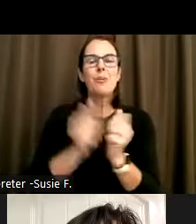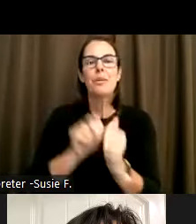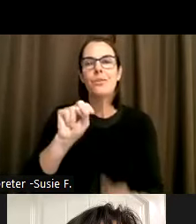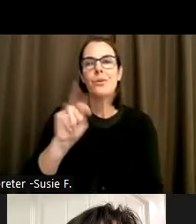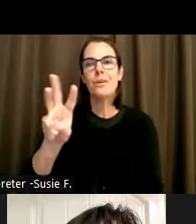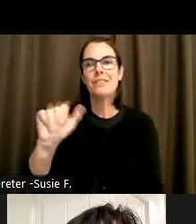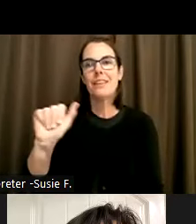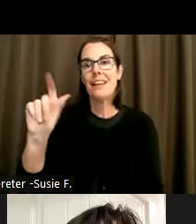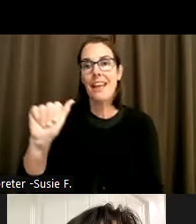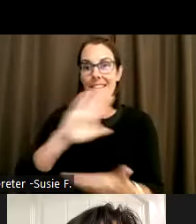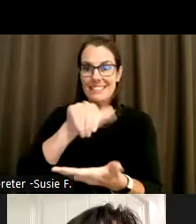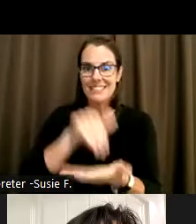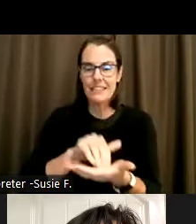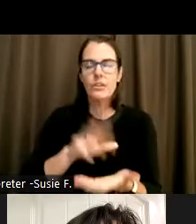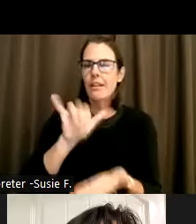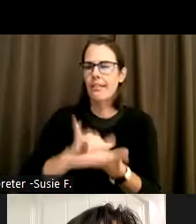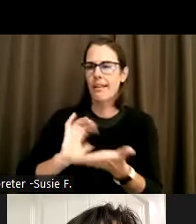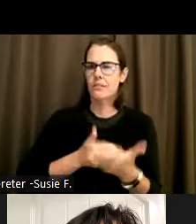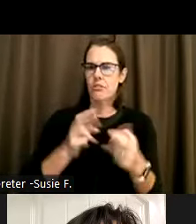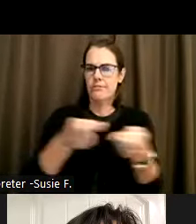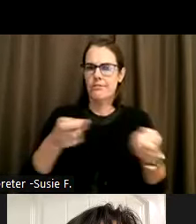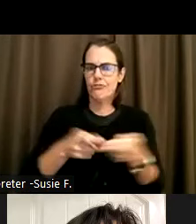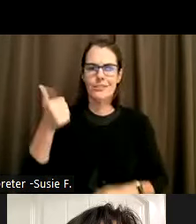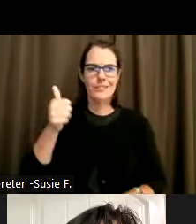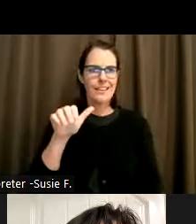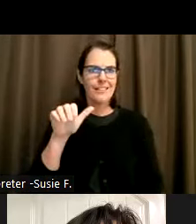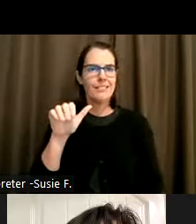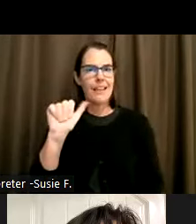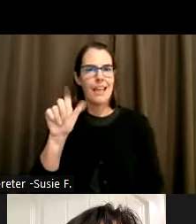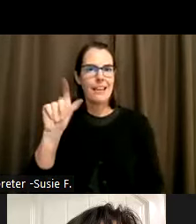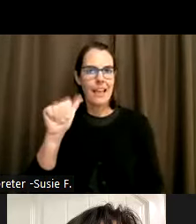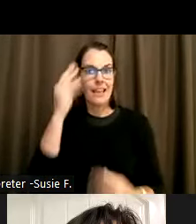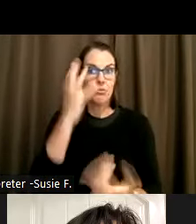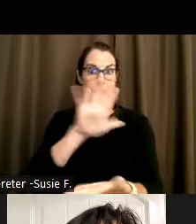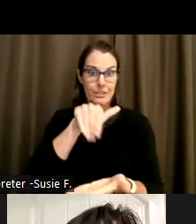which is our Region 10 ADA Information Center.